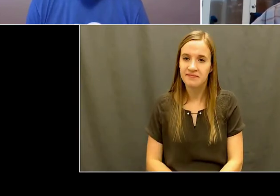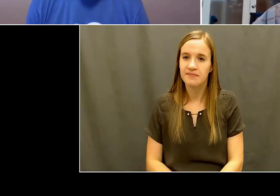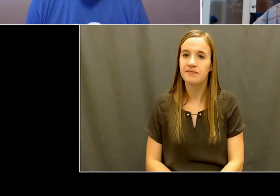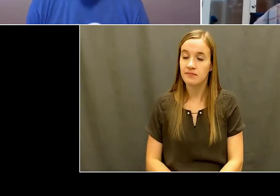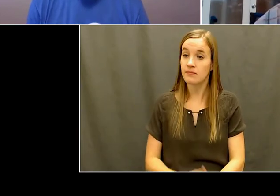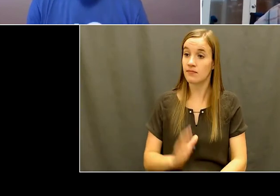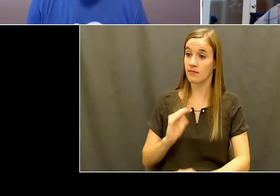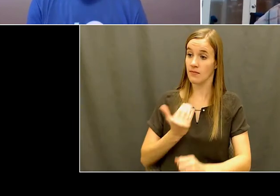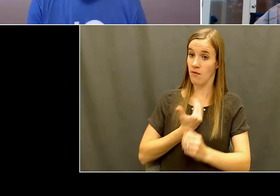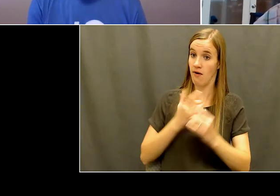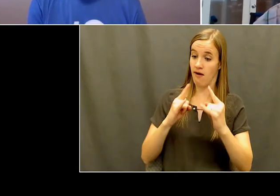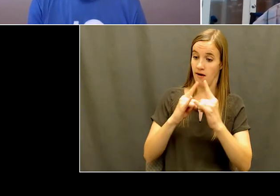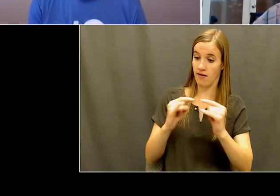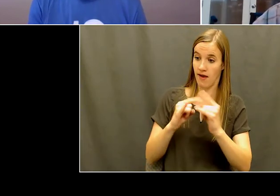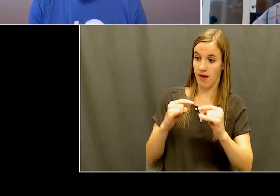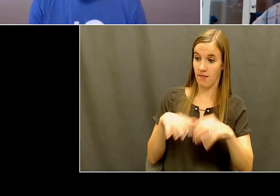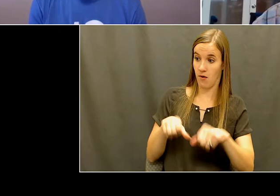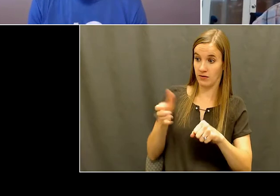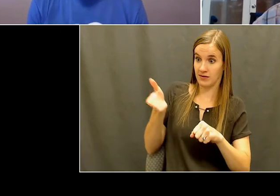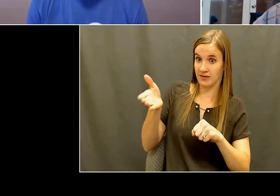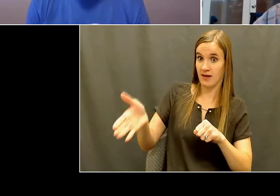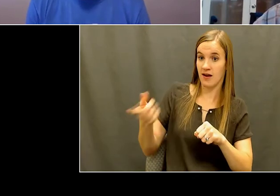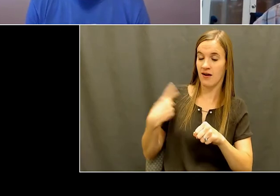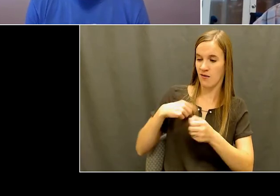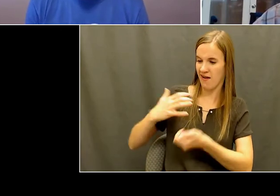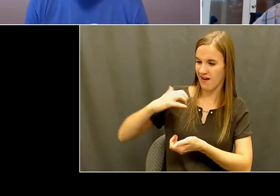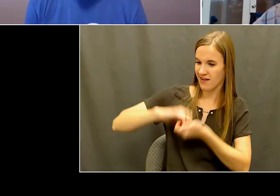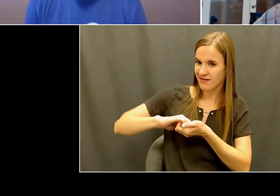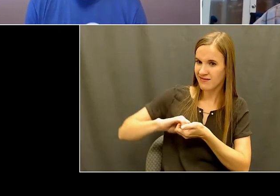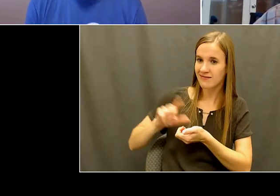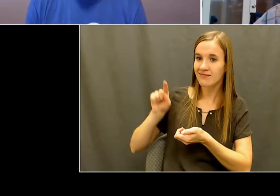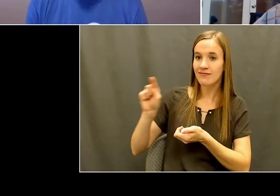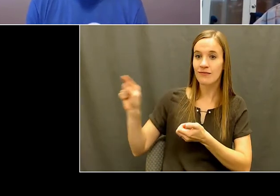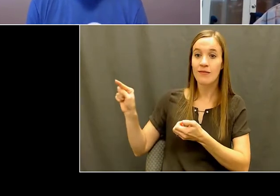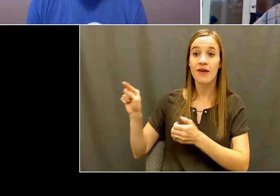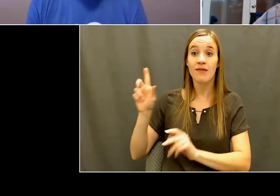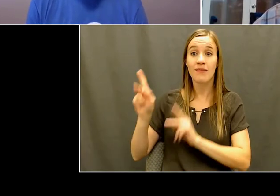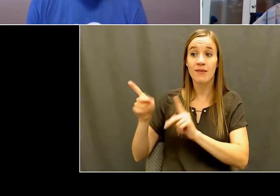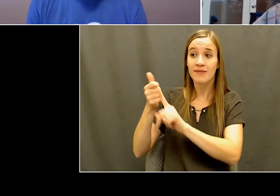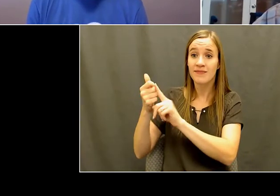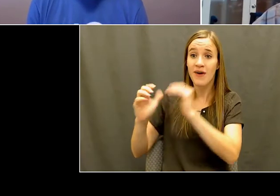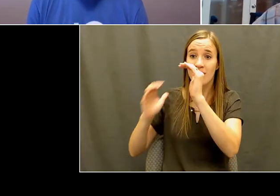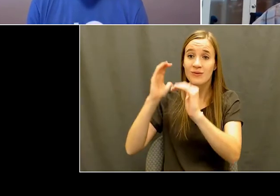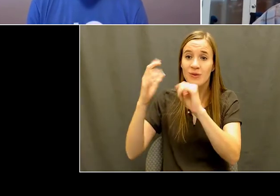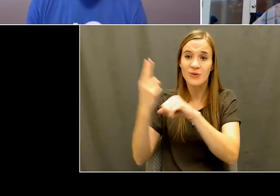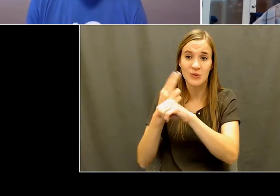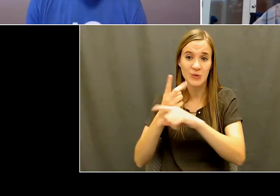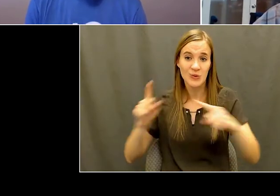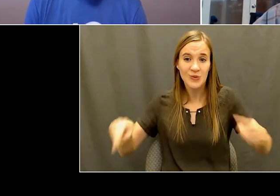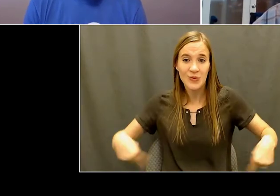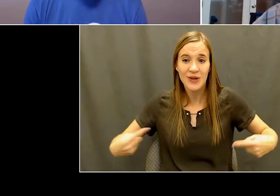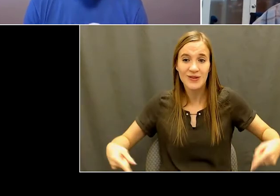adult wheelchair users in, in in Boise and that really, you